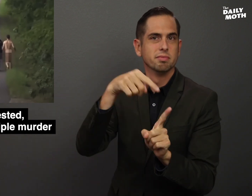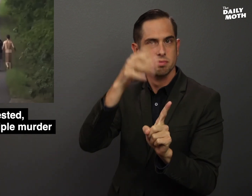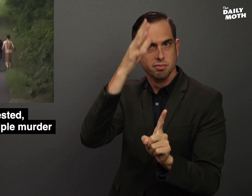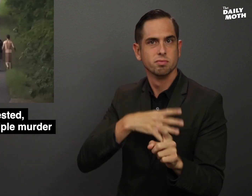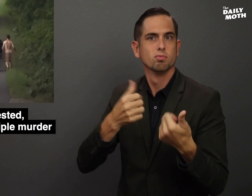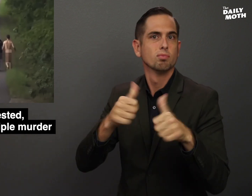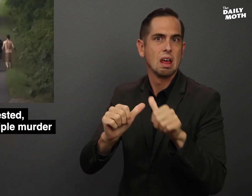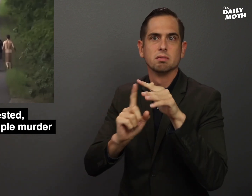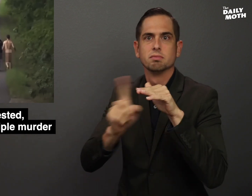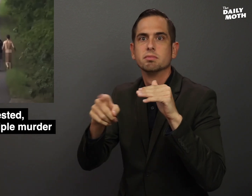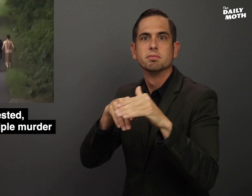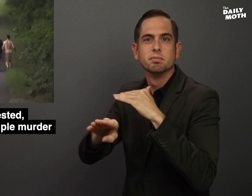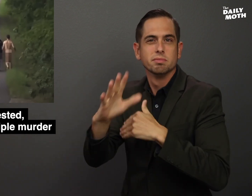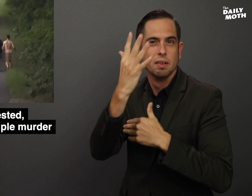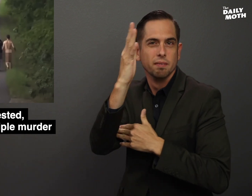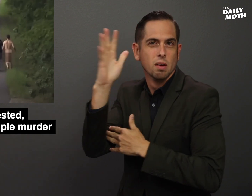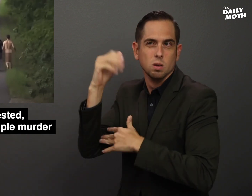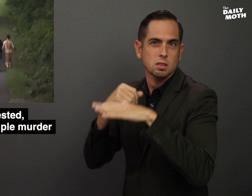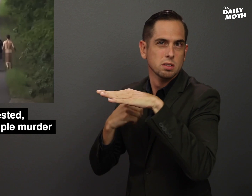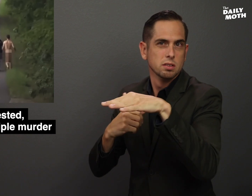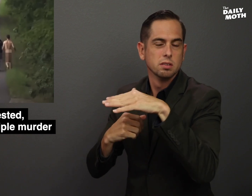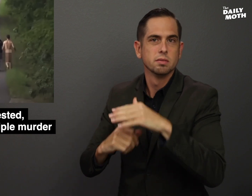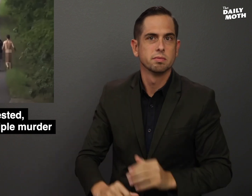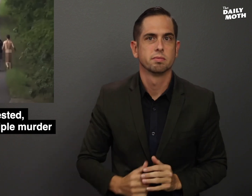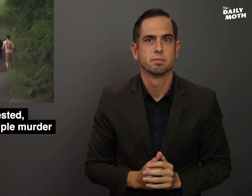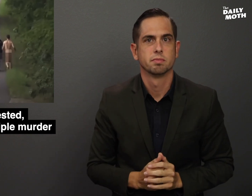when he tried to run into a forested area.